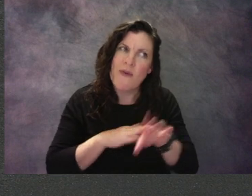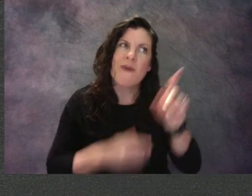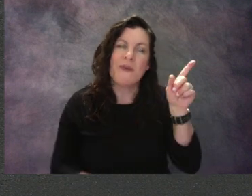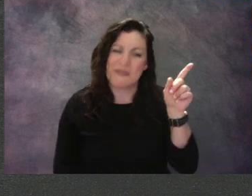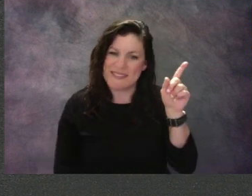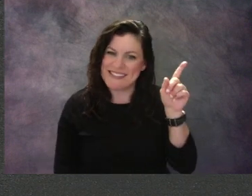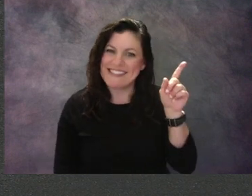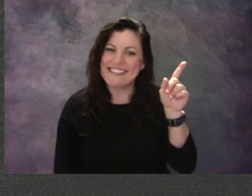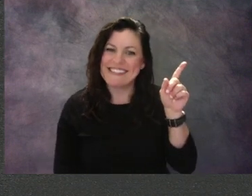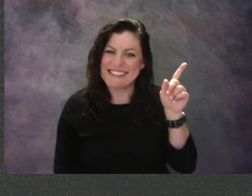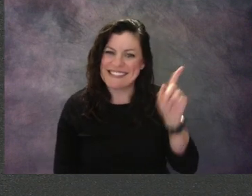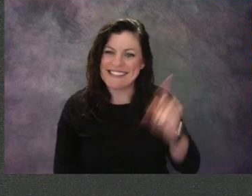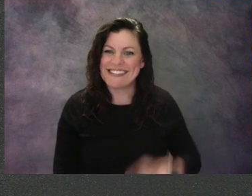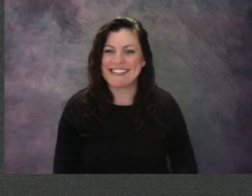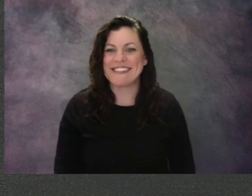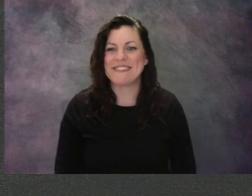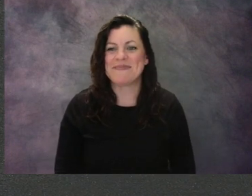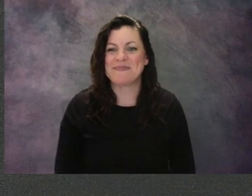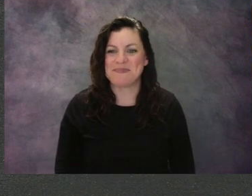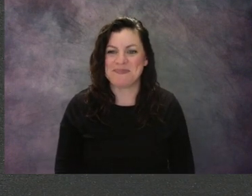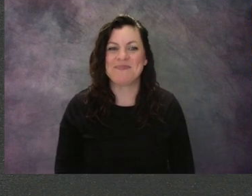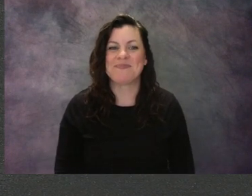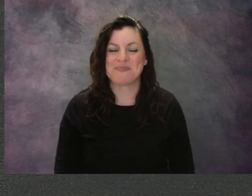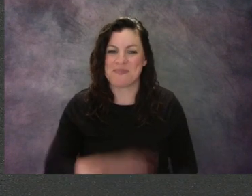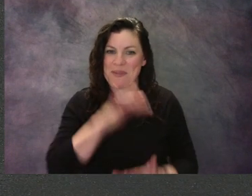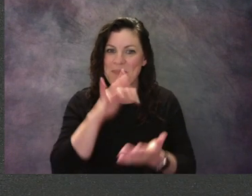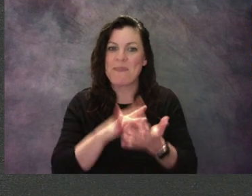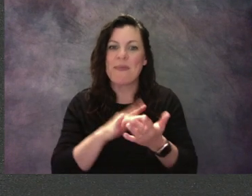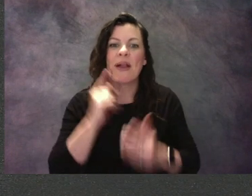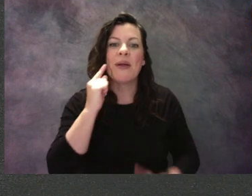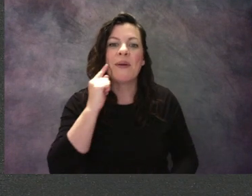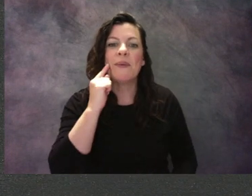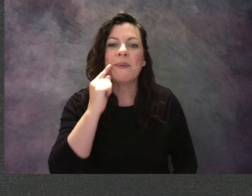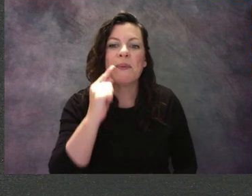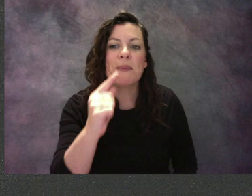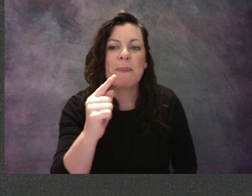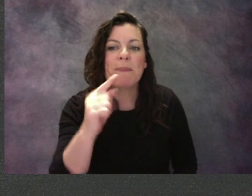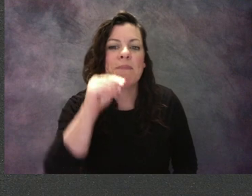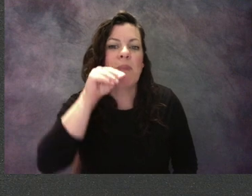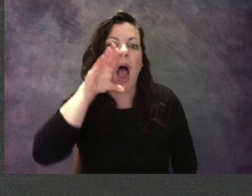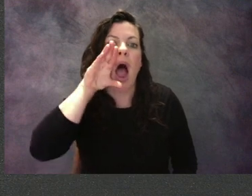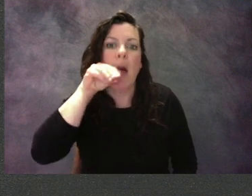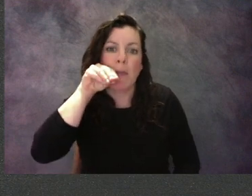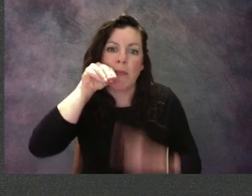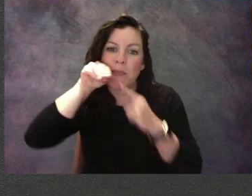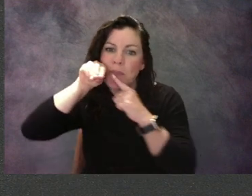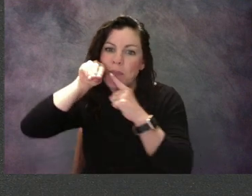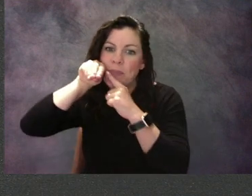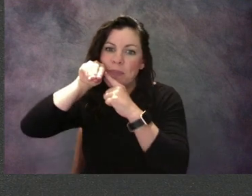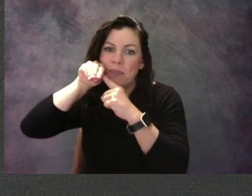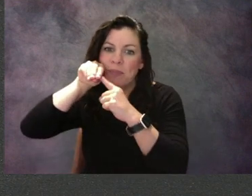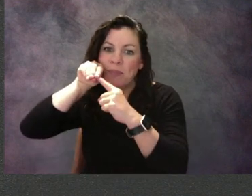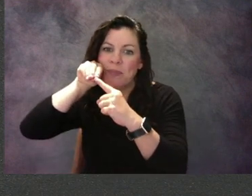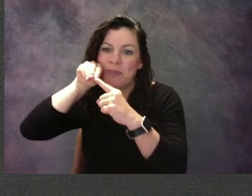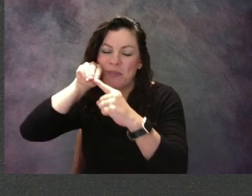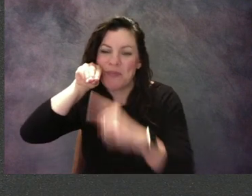And then I'll do a line down the middle so he can open his mouth. Let's go ahead and think about his eyeball.